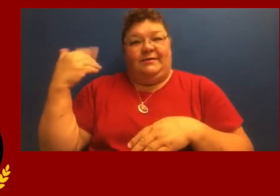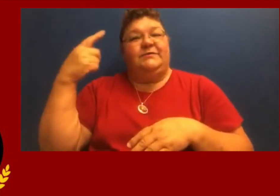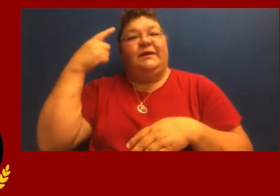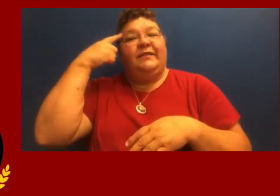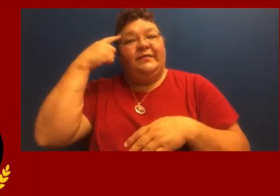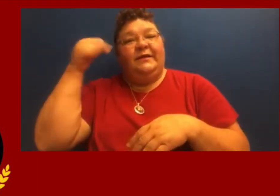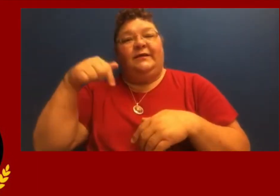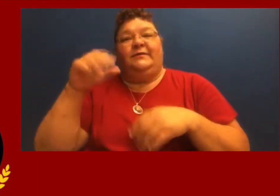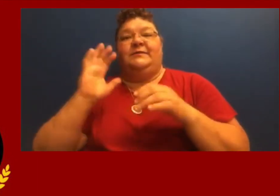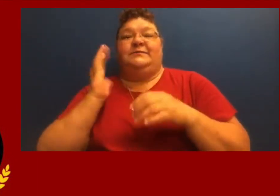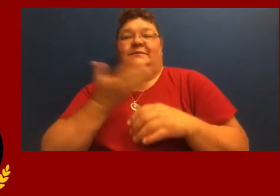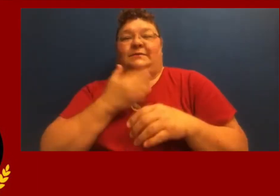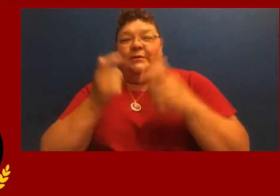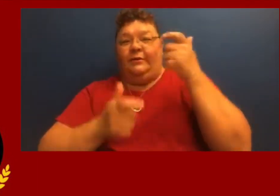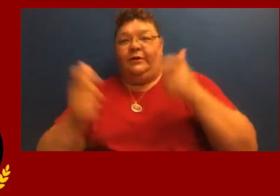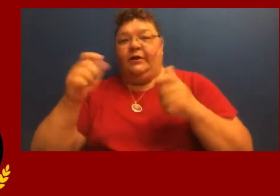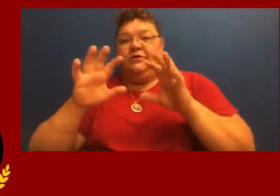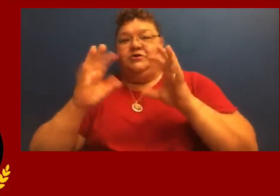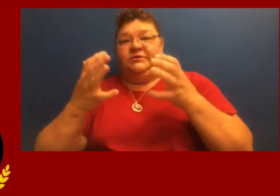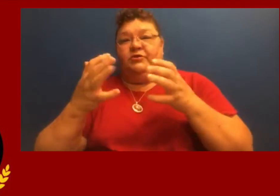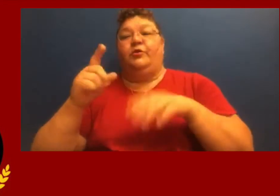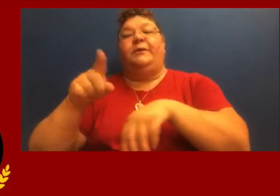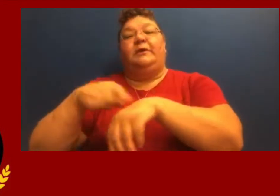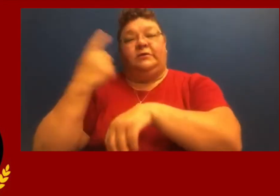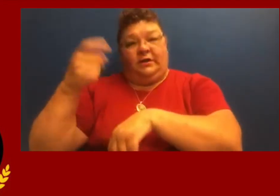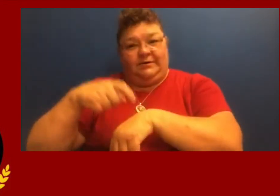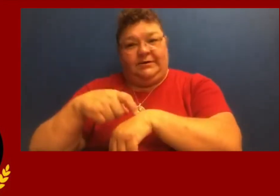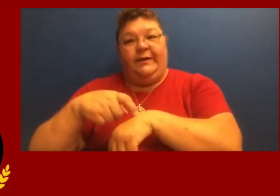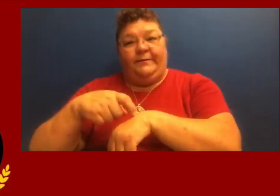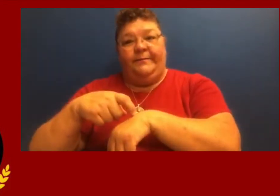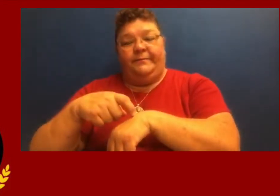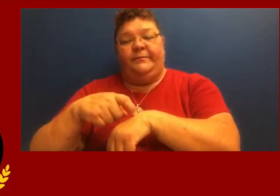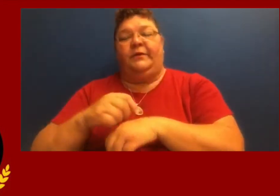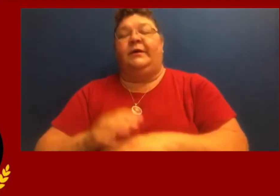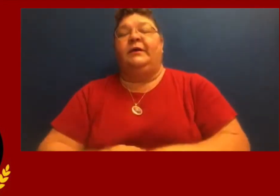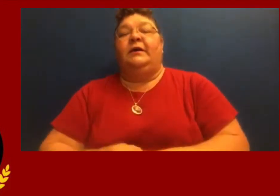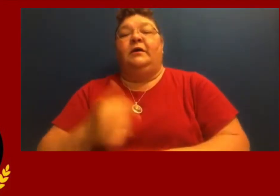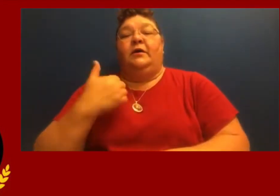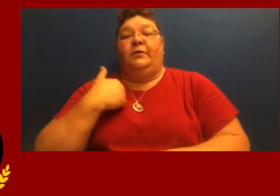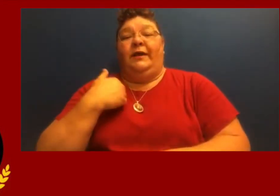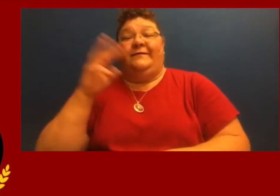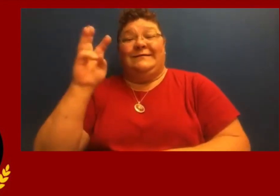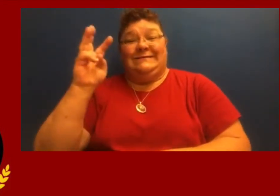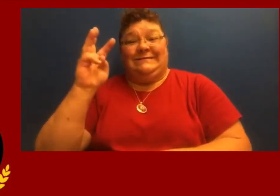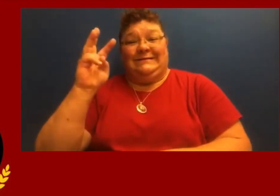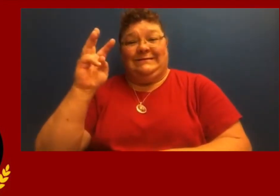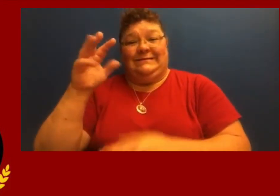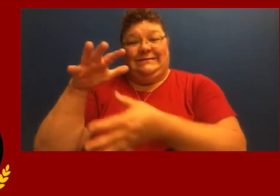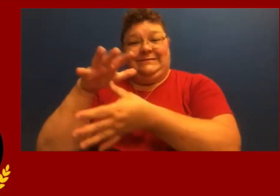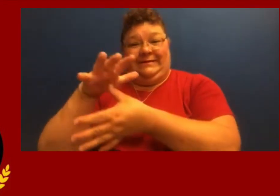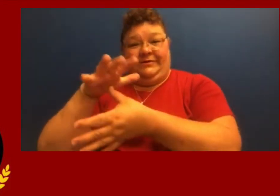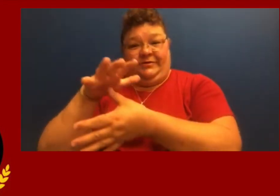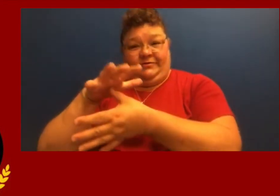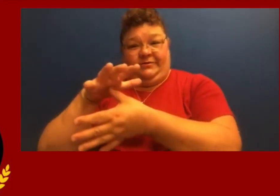past. So, again, I think this might be the largest group that we've had in a long time. We have six seniors.